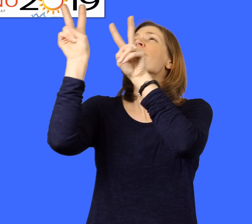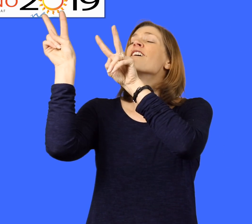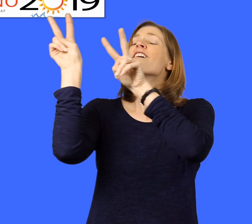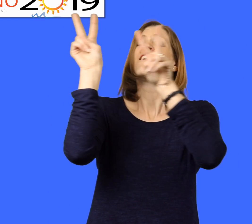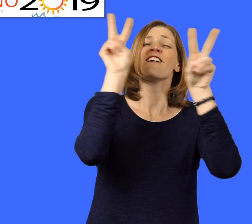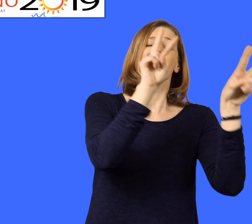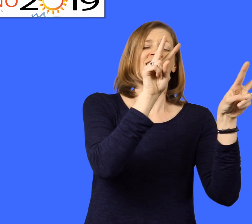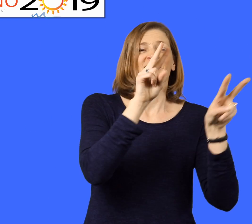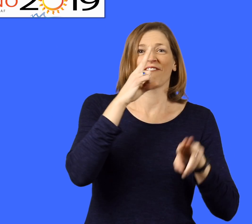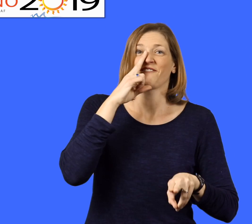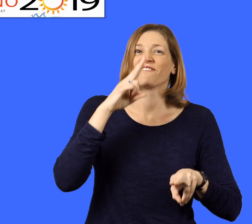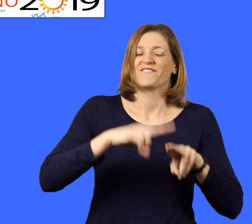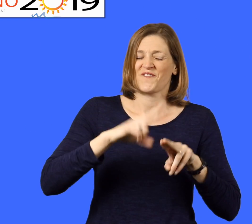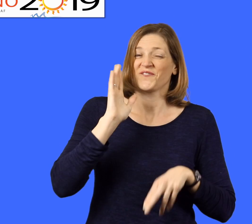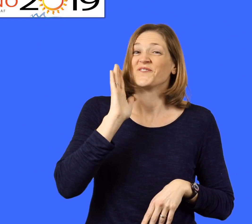It will be a fun experience!